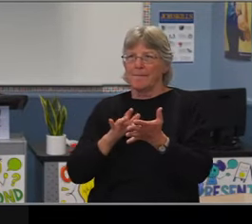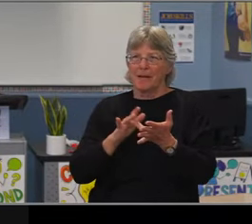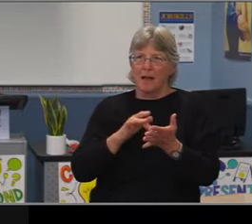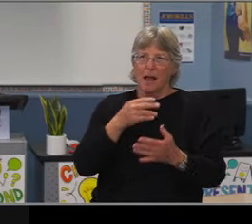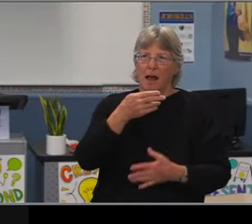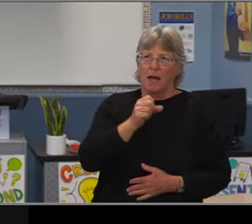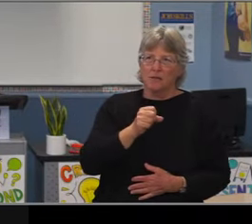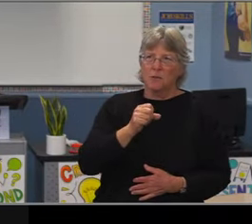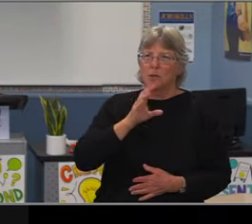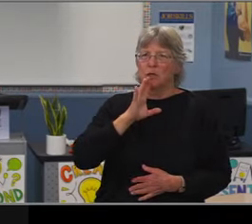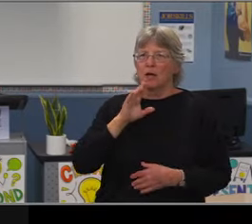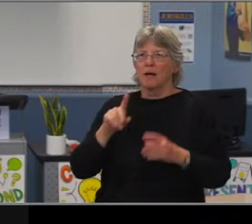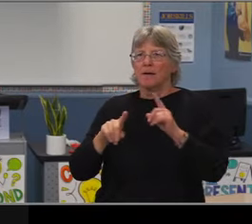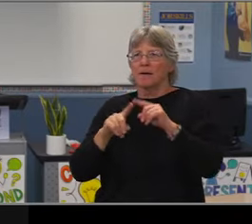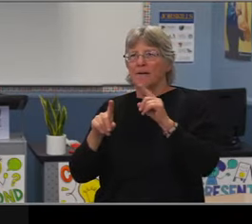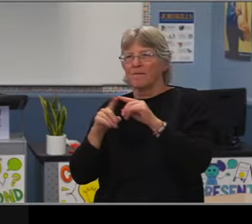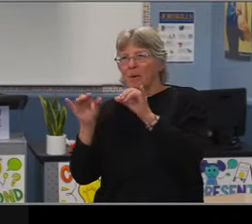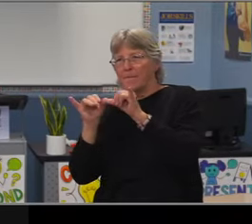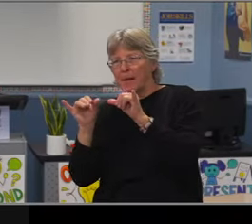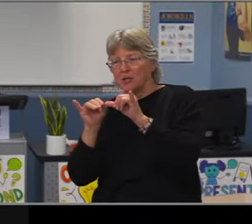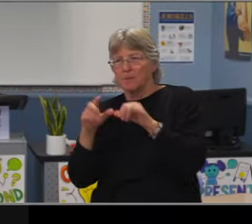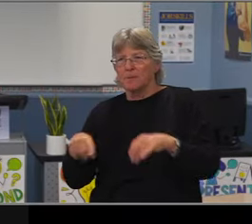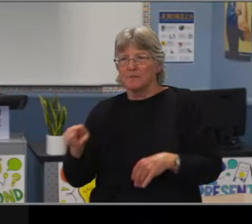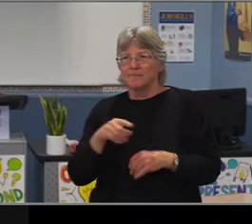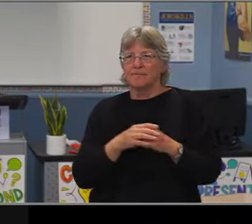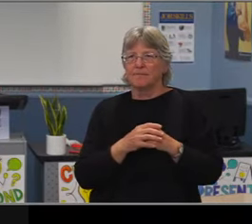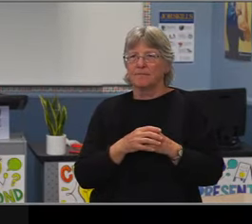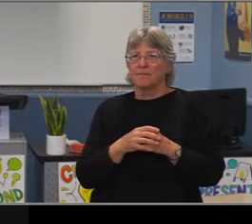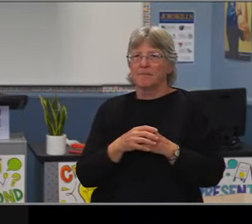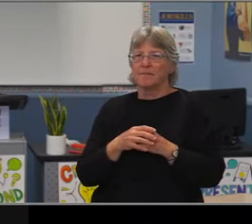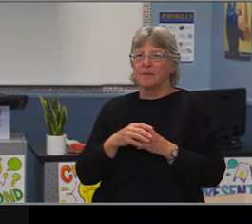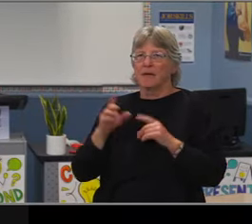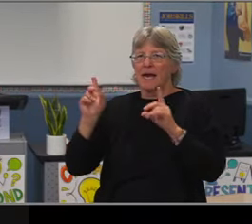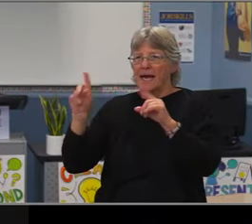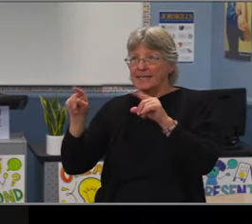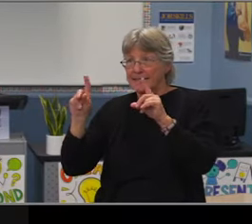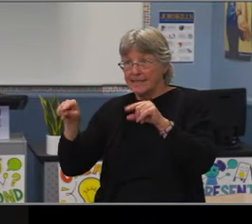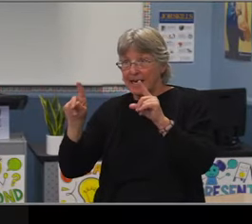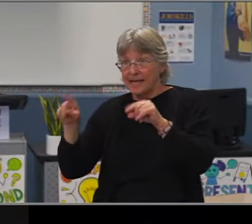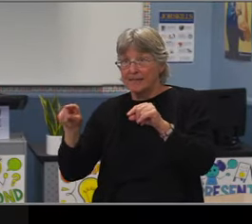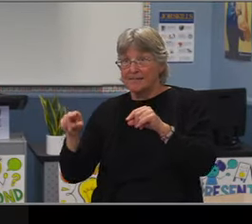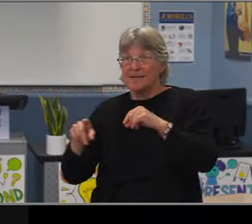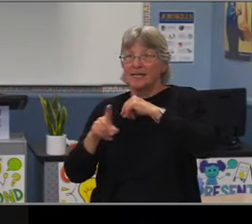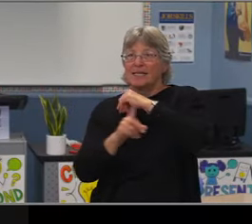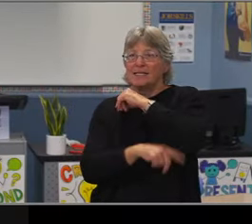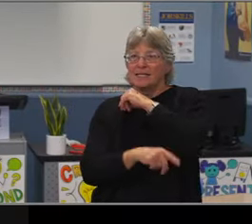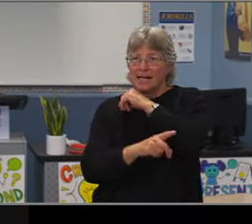even when severely chronic compared to every other subgroup. So again, we always have these ideas that we think we know,